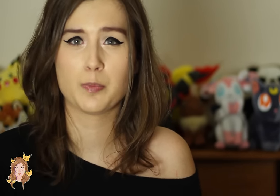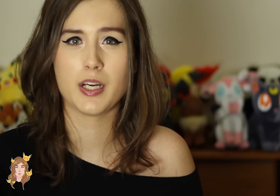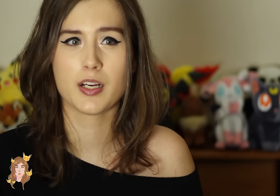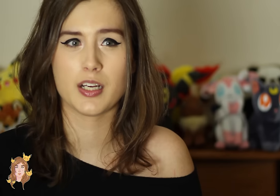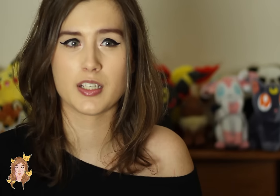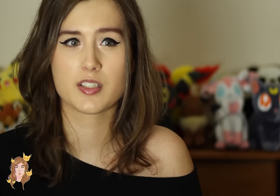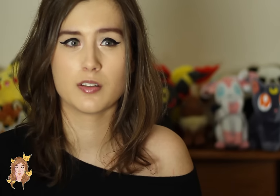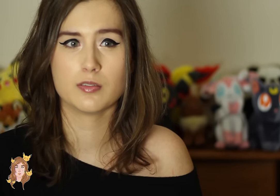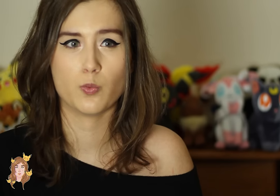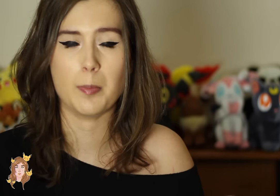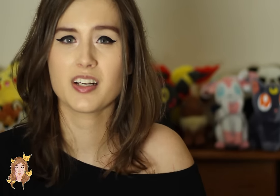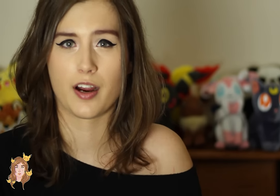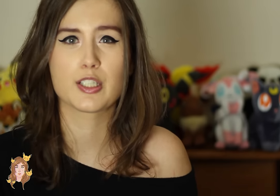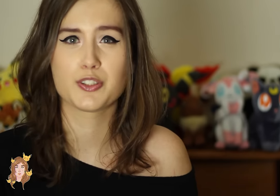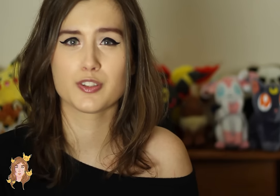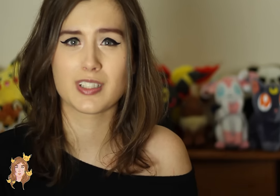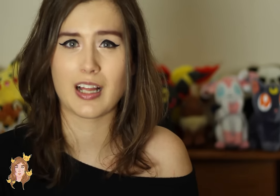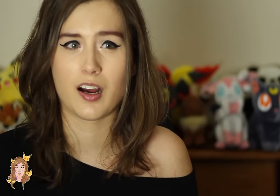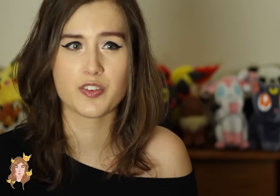keeping its women characters alive.